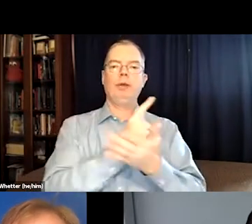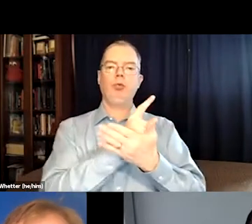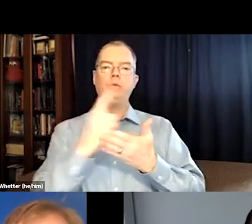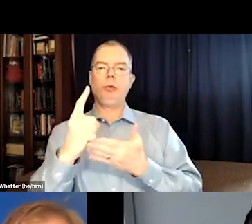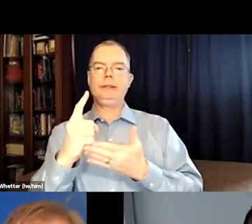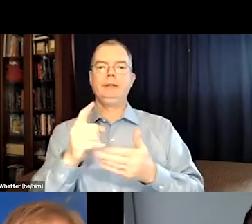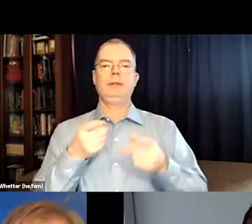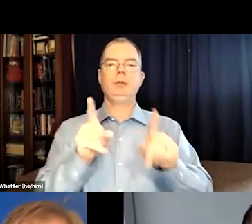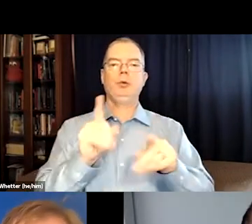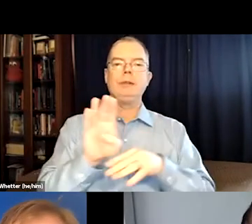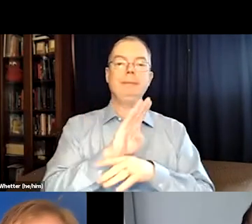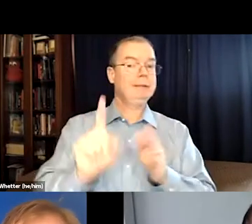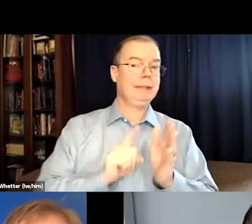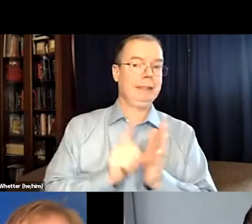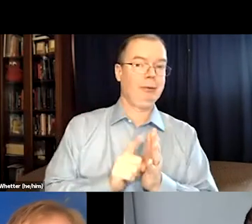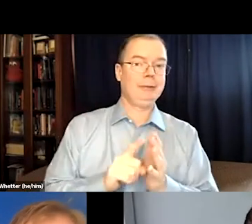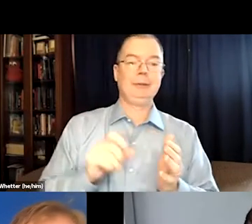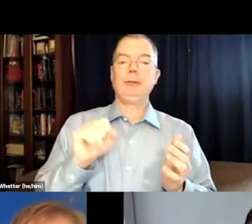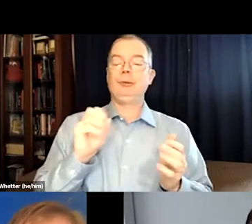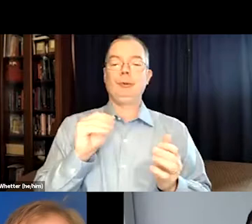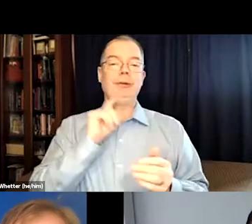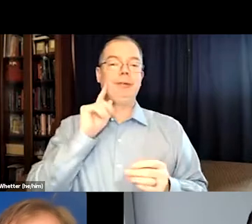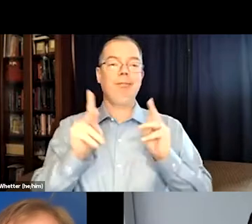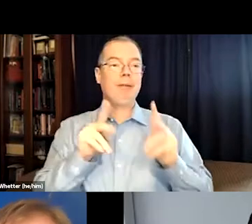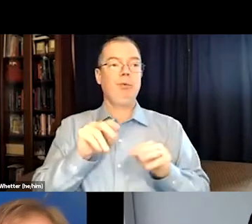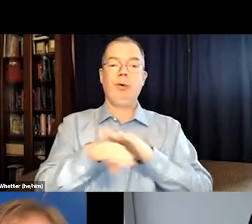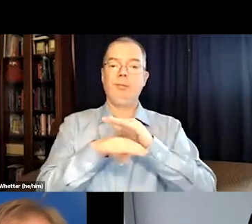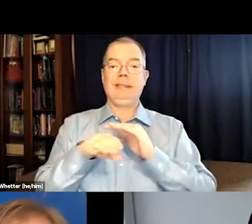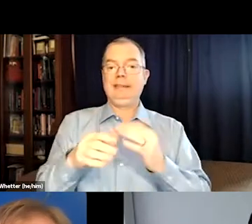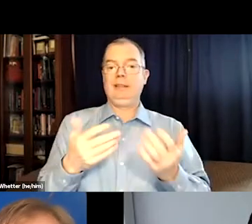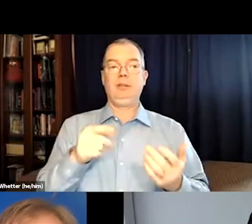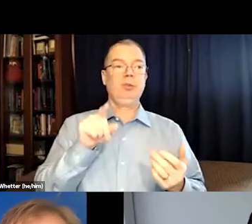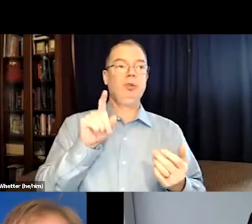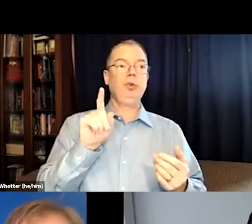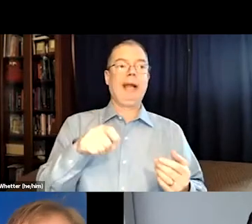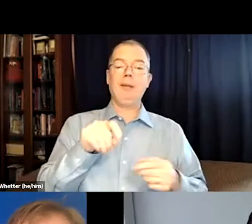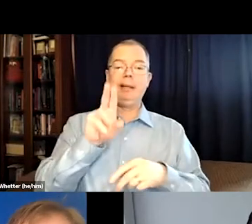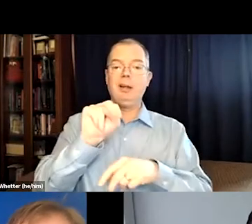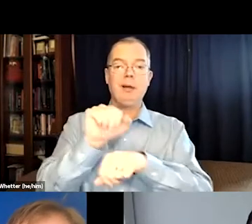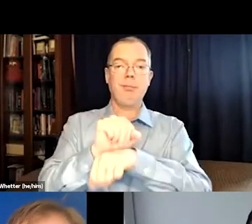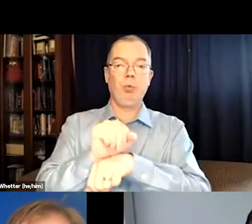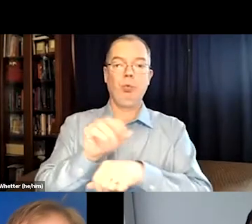the show times aren't great. So they'll typically be in the middle of the week or during business hours. And so deaf people,